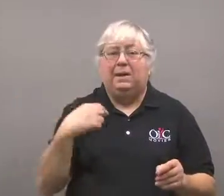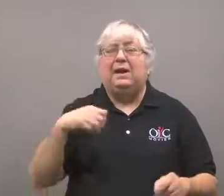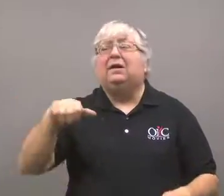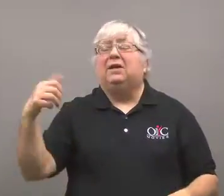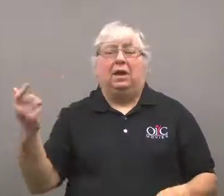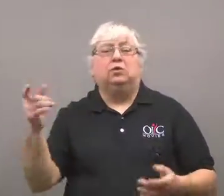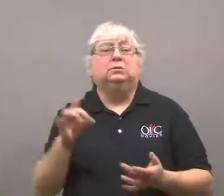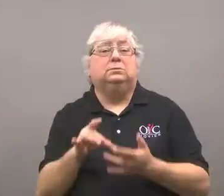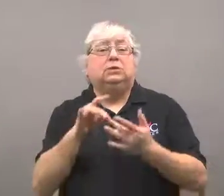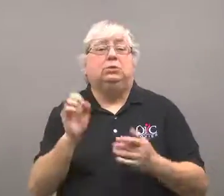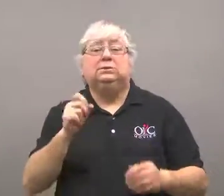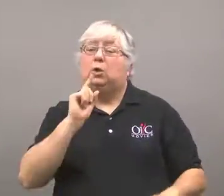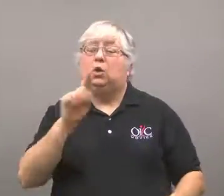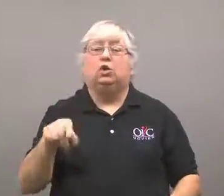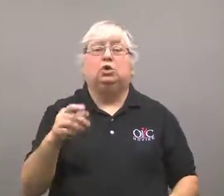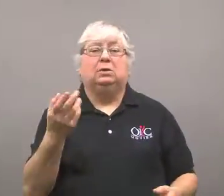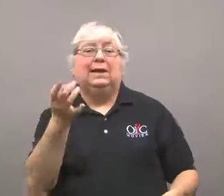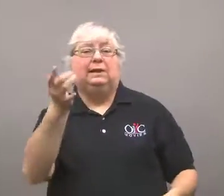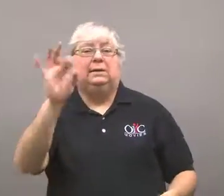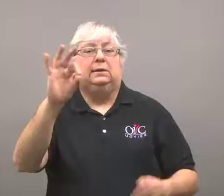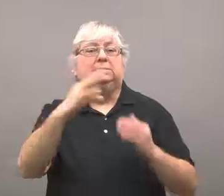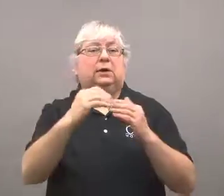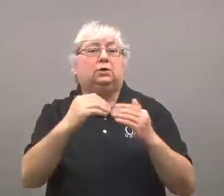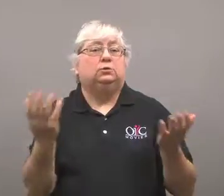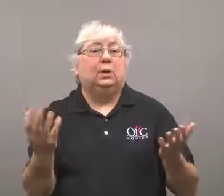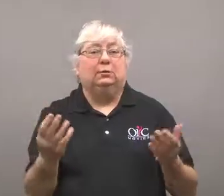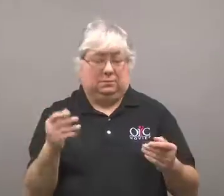They did have an 89 dollar special.